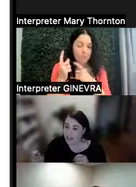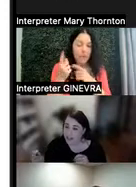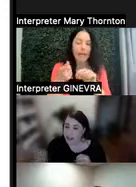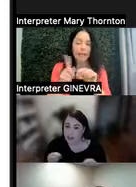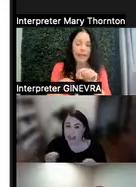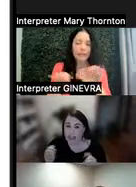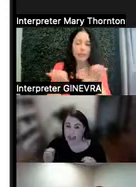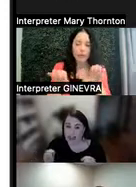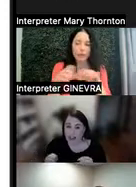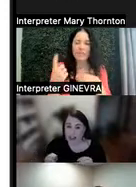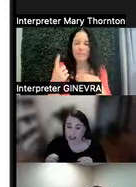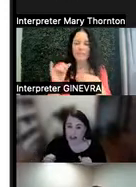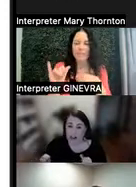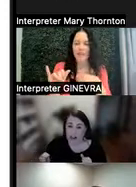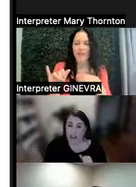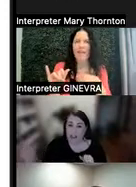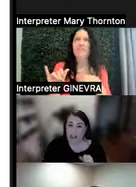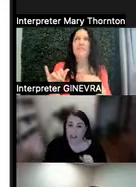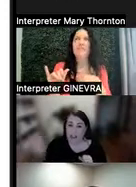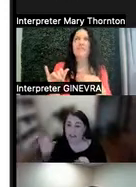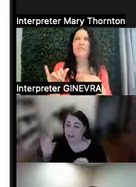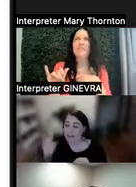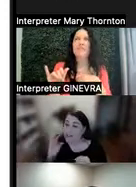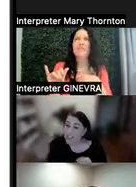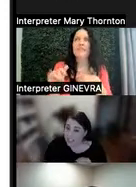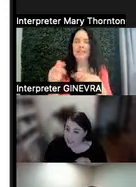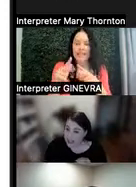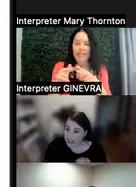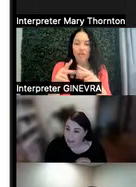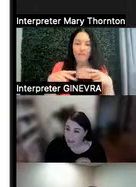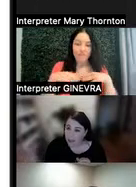something that is I'm either physically unable so I